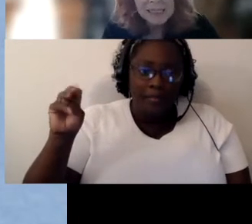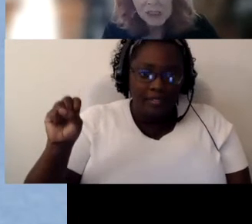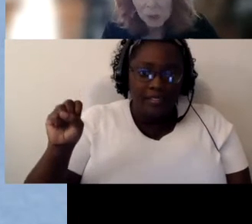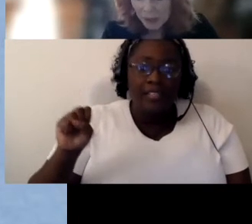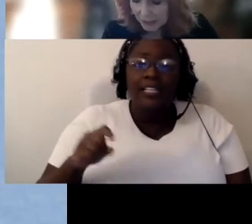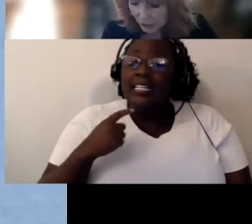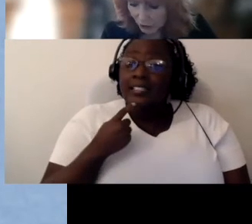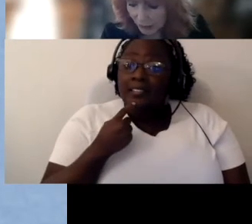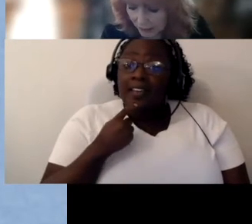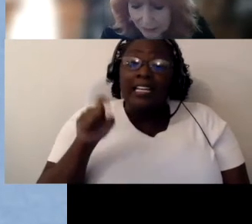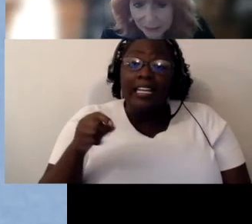so we can do it.